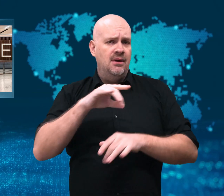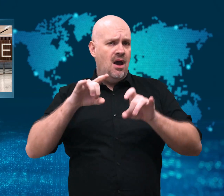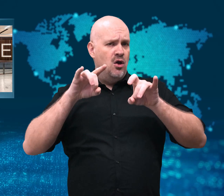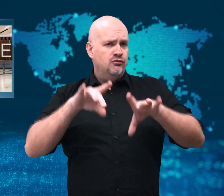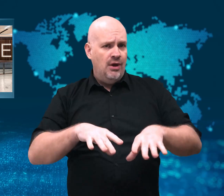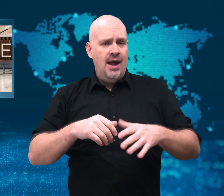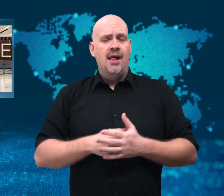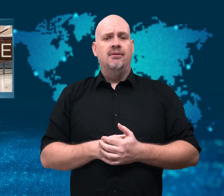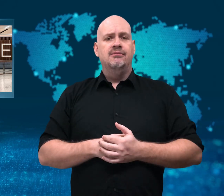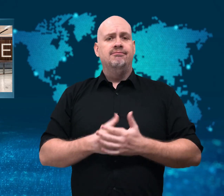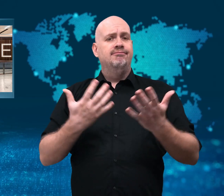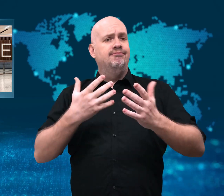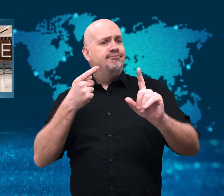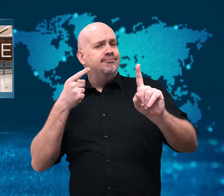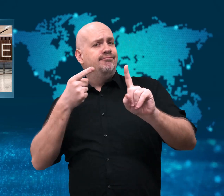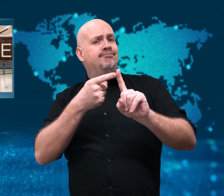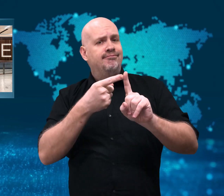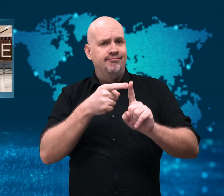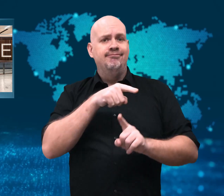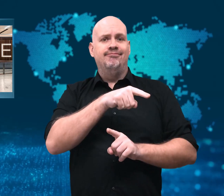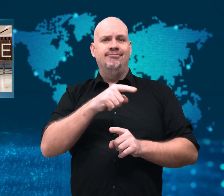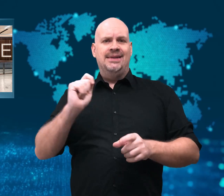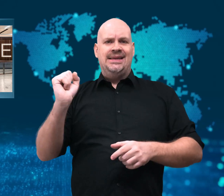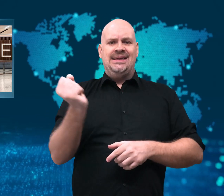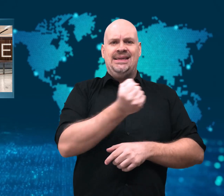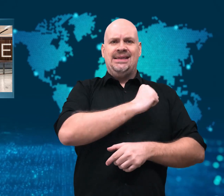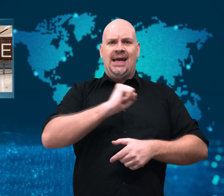After entering the country,